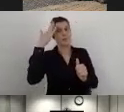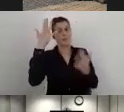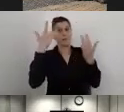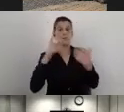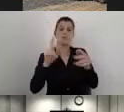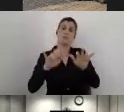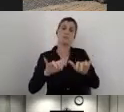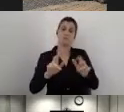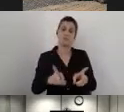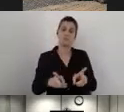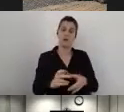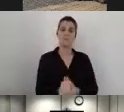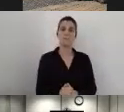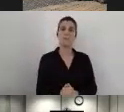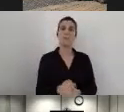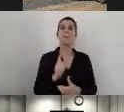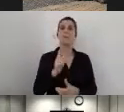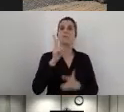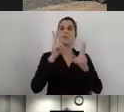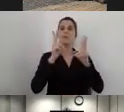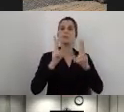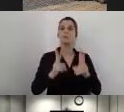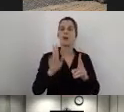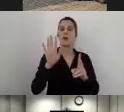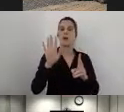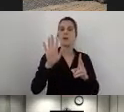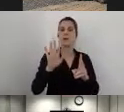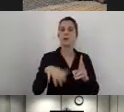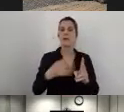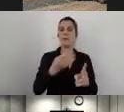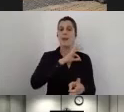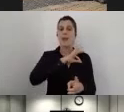I can also characterize this new accessibility component